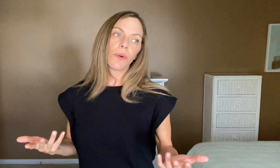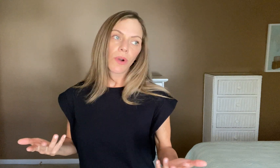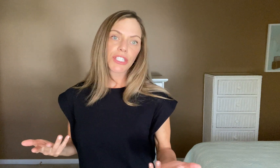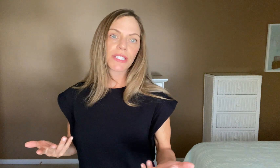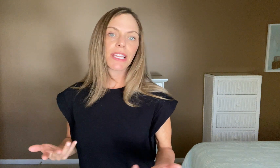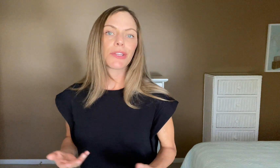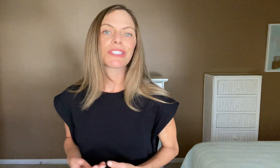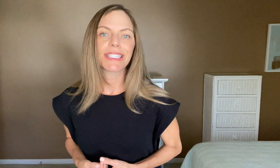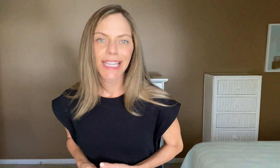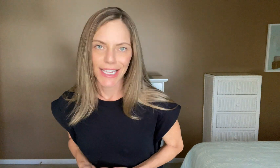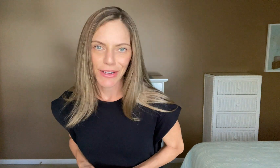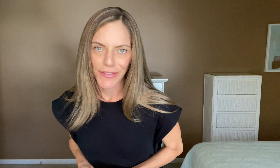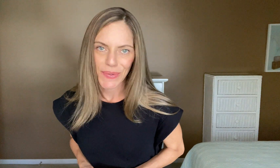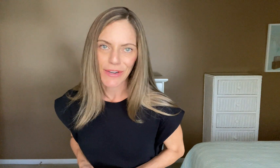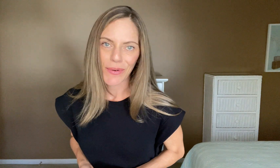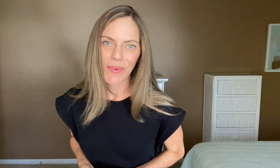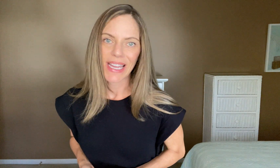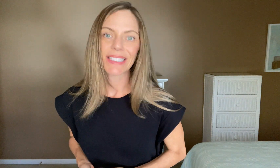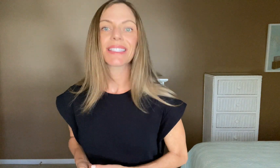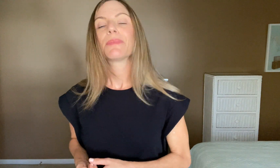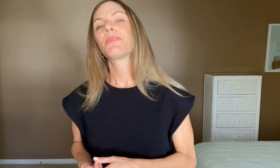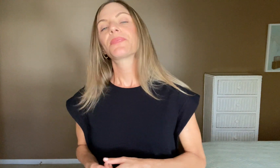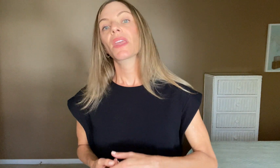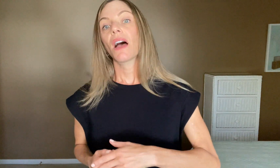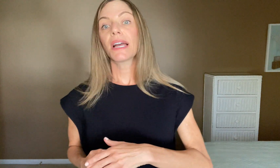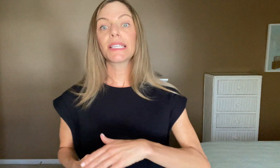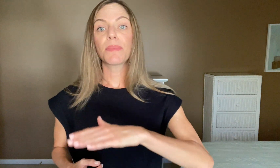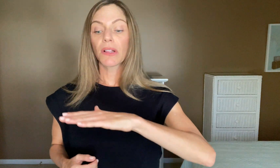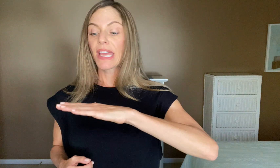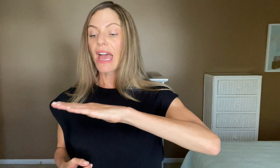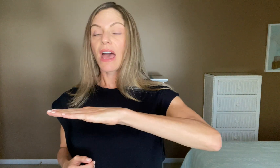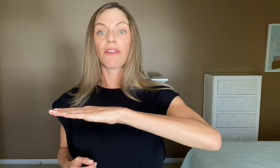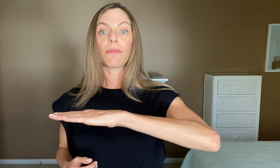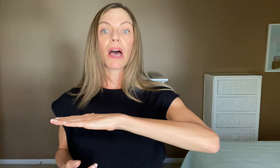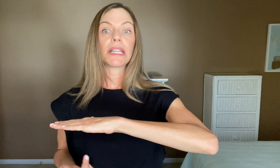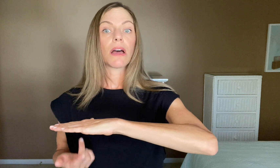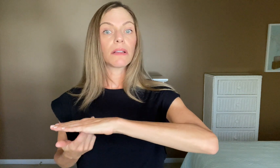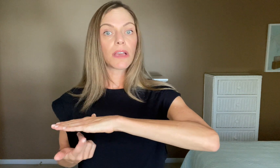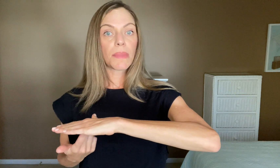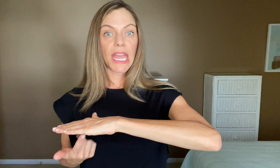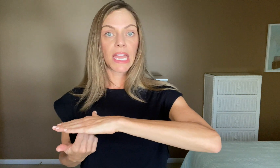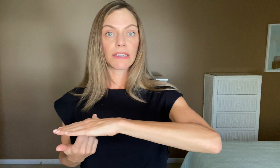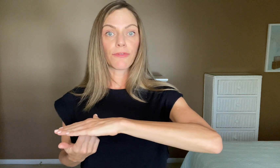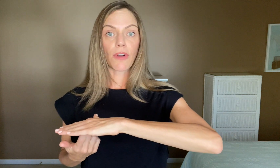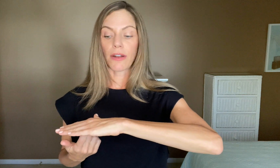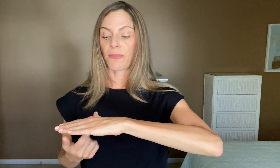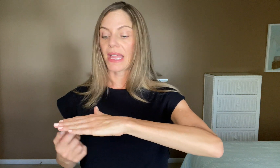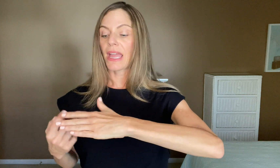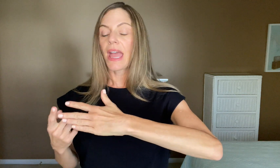Or I should say you'll see it a few different ways. i typically have my non-dominant hand in front of me